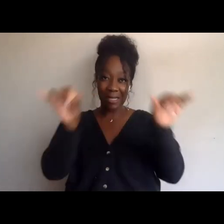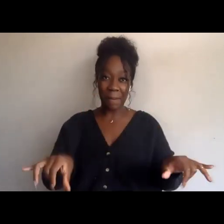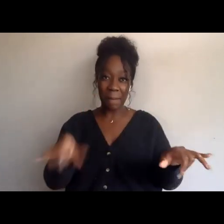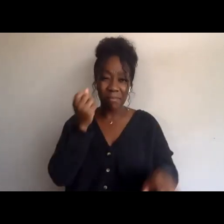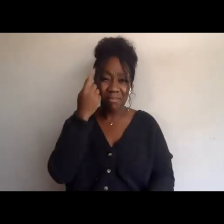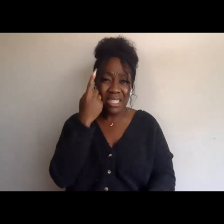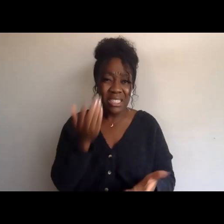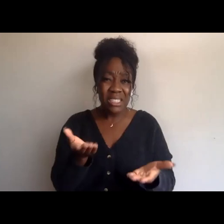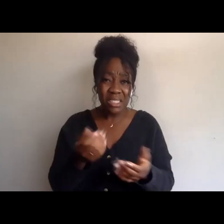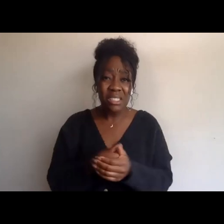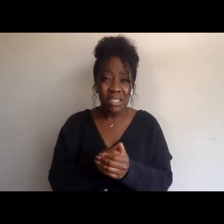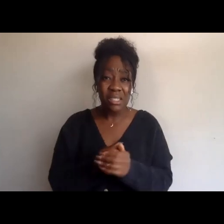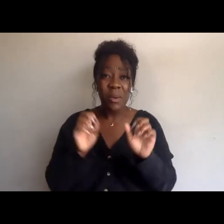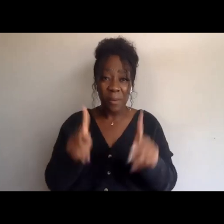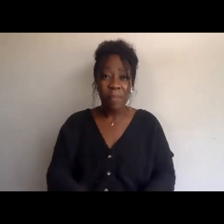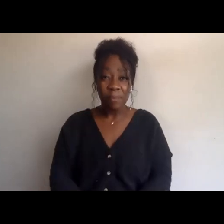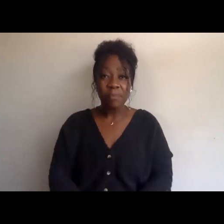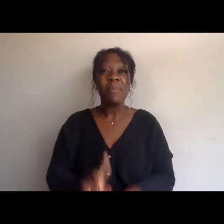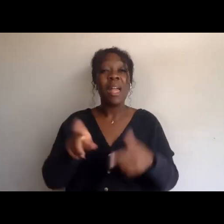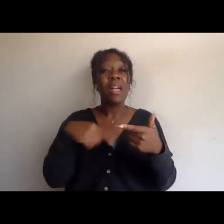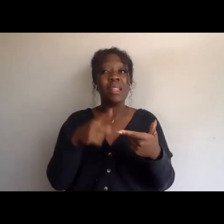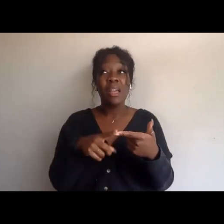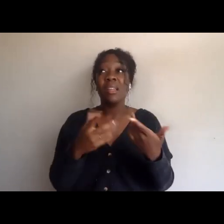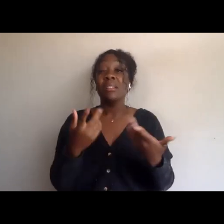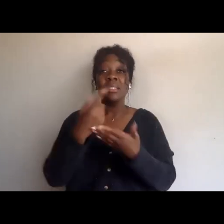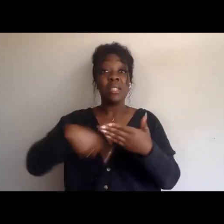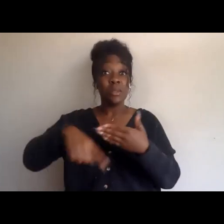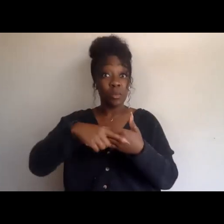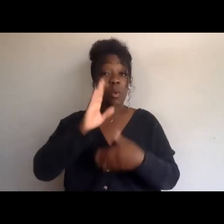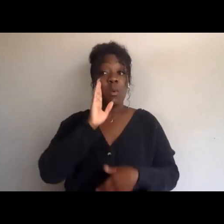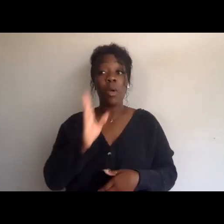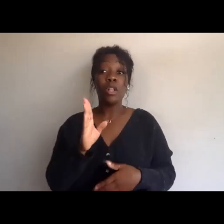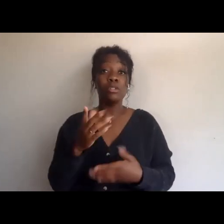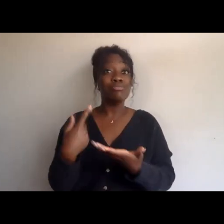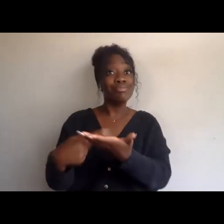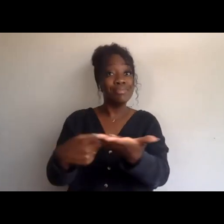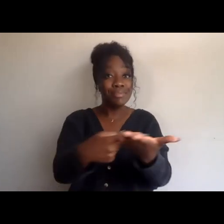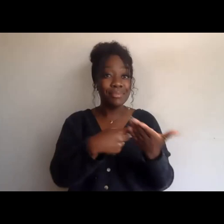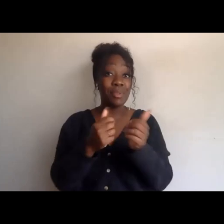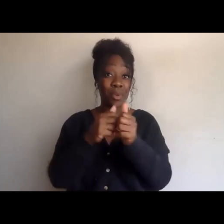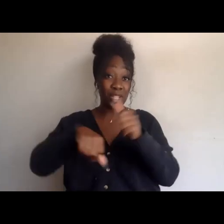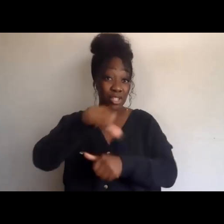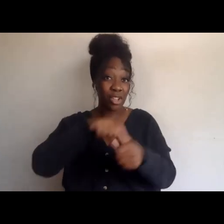Good, and then we'll come back next week, and you all will share one of your victories